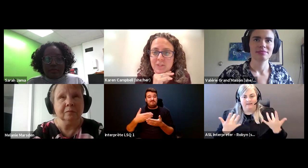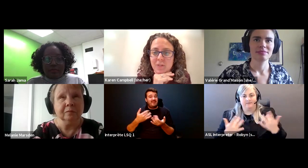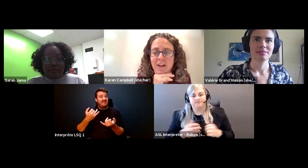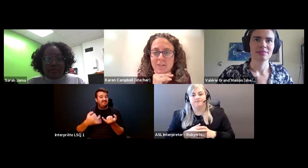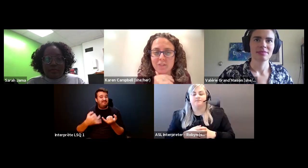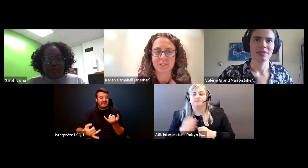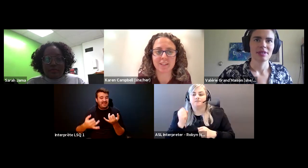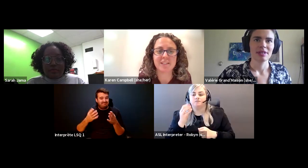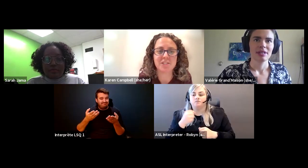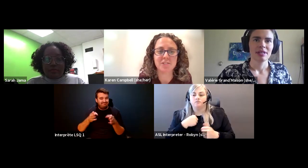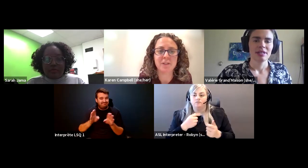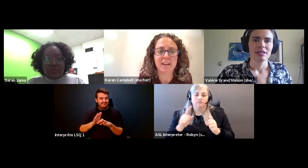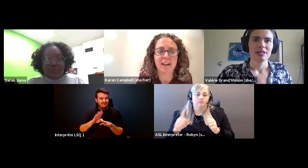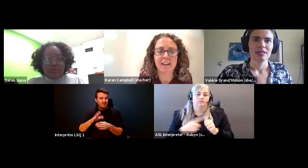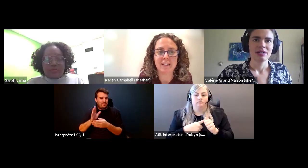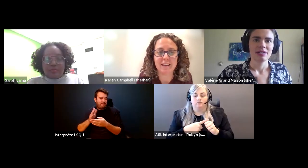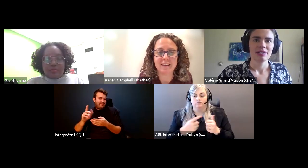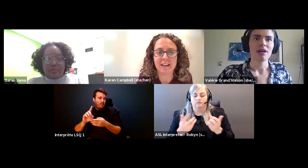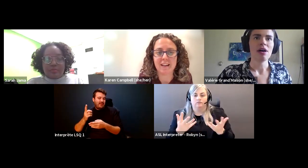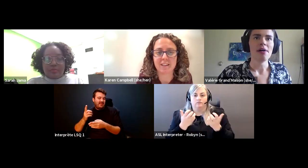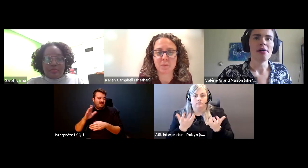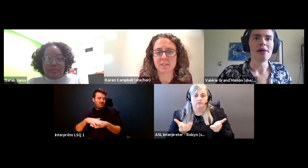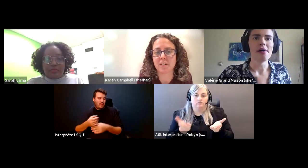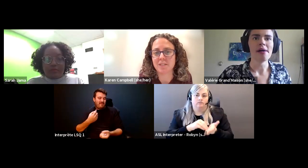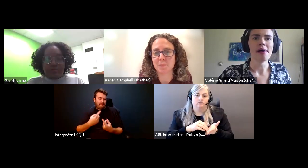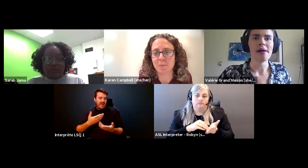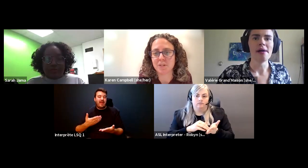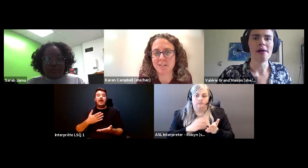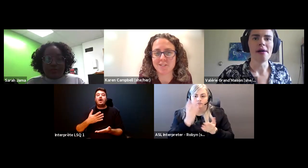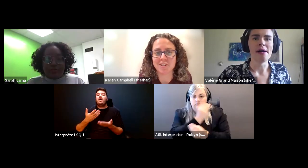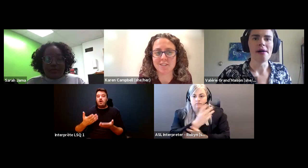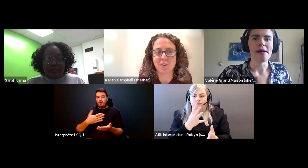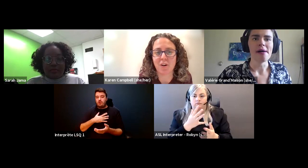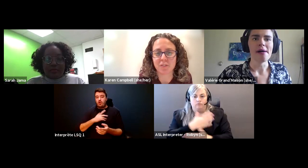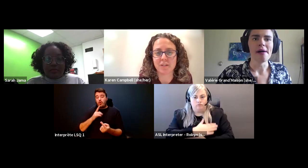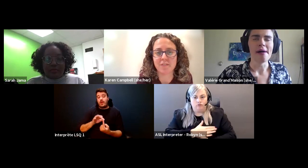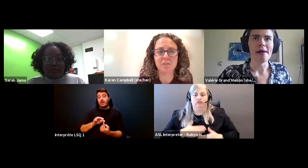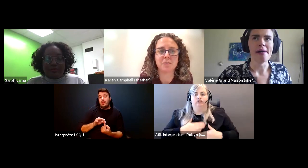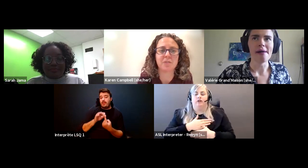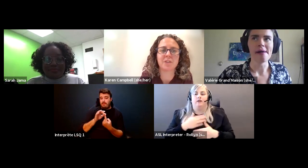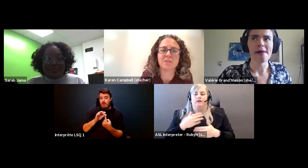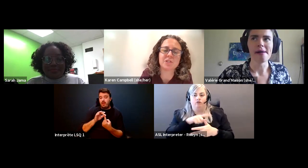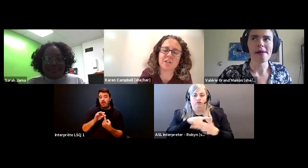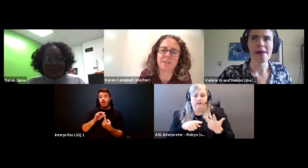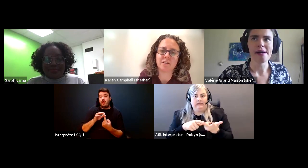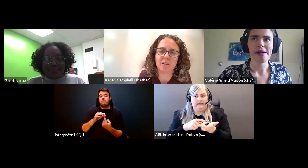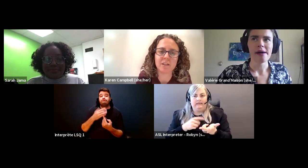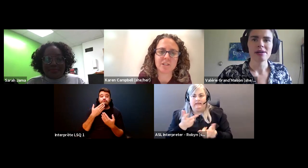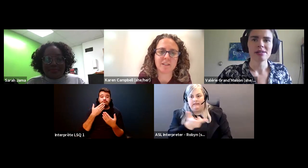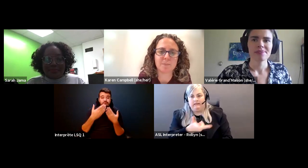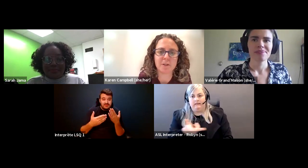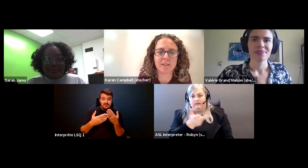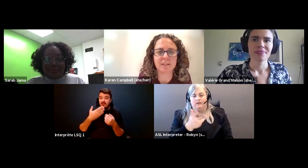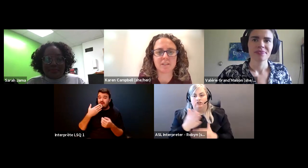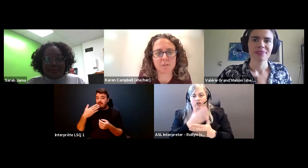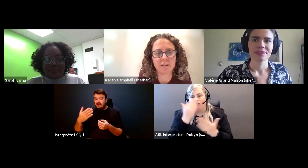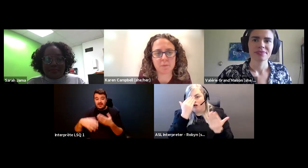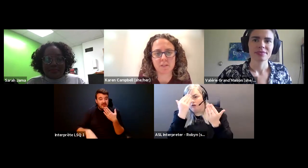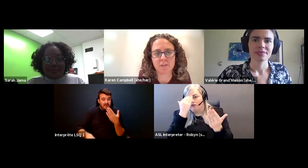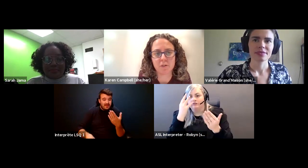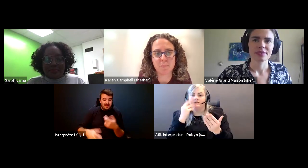Karen Campbell (she/her): So I would first like to again express our deep appreciation to all three of you for for sharing your knowledge and experience and stories with our group.